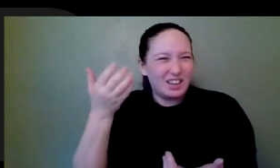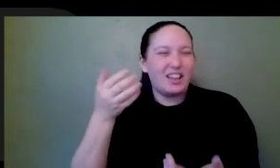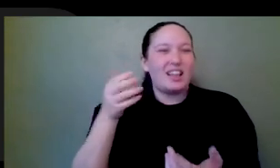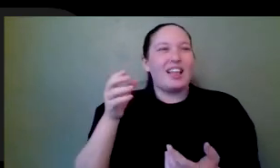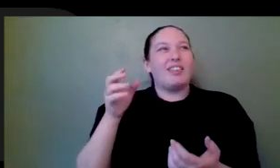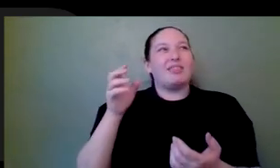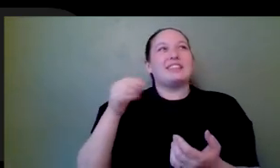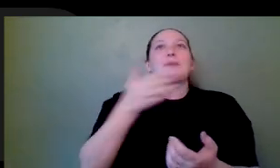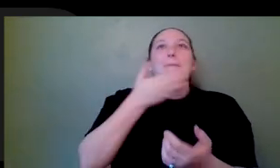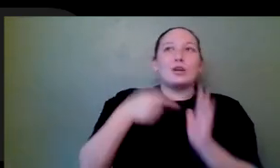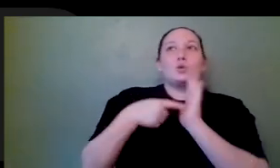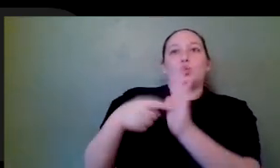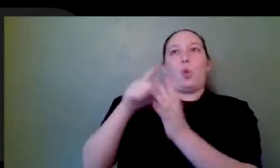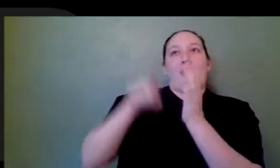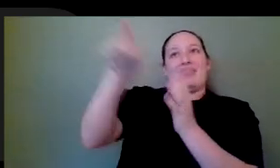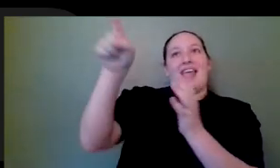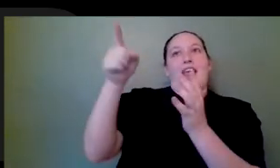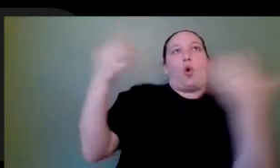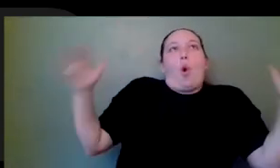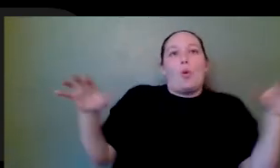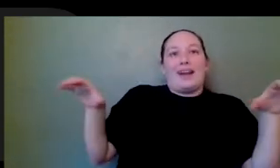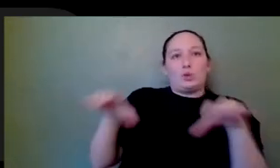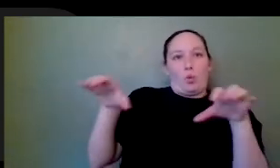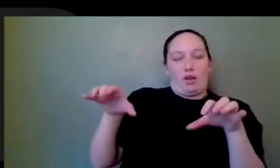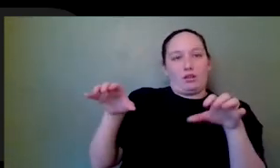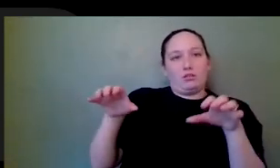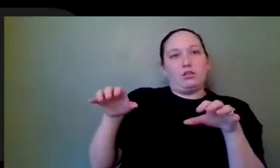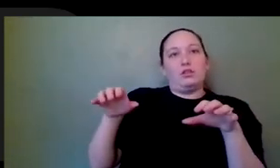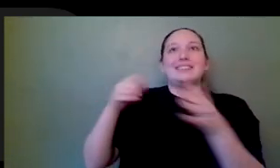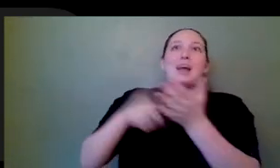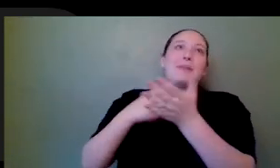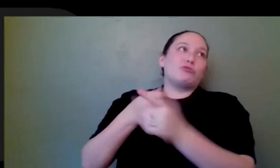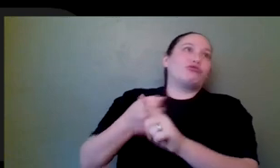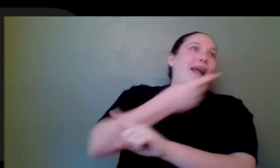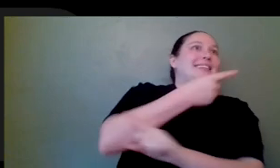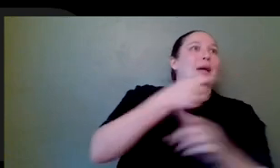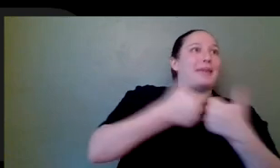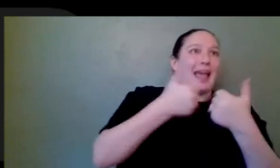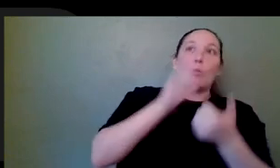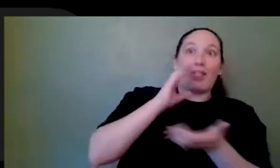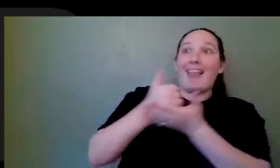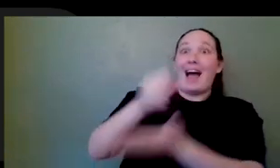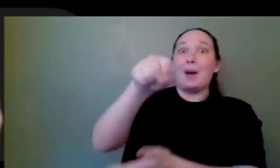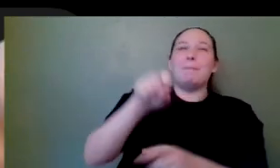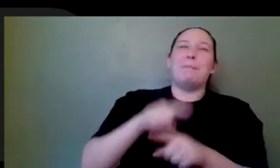guess, like, I can't expect that to work 90 percent of the time, I would rather be 10 percent wrong and 90 percent right and say, look, no, the